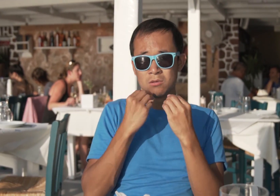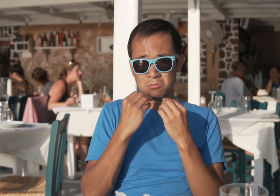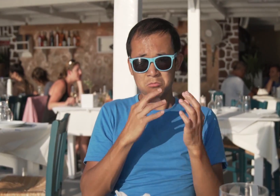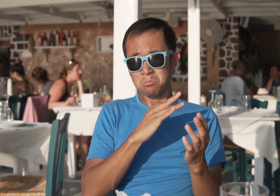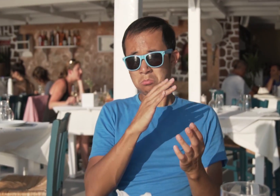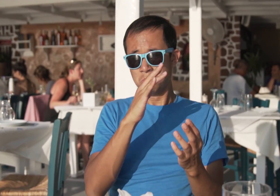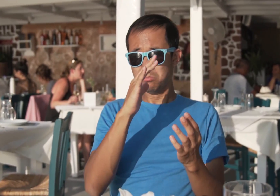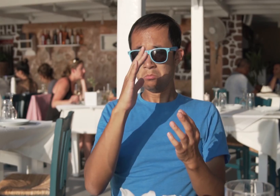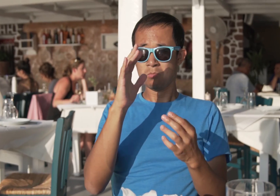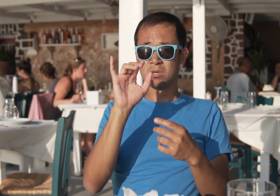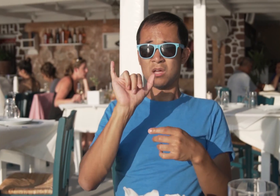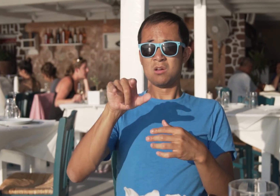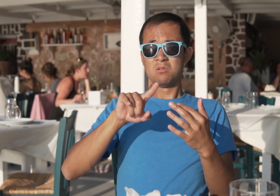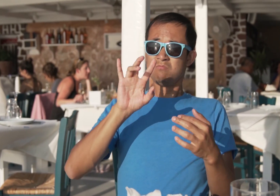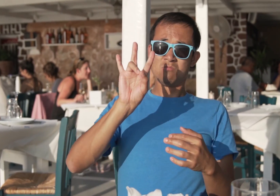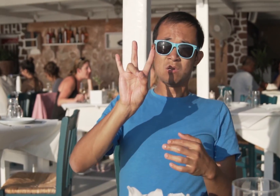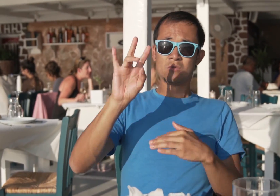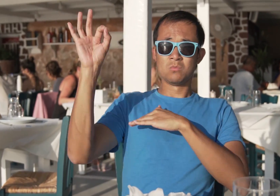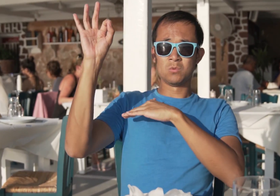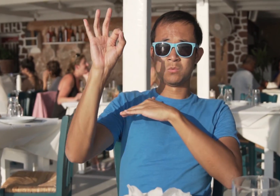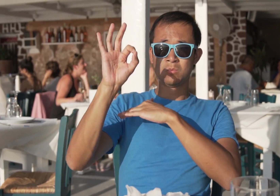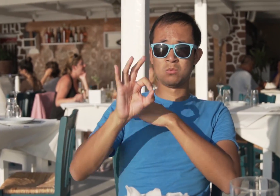You can wait until around 7pm. That's when the sunset starts.